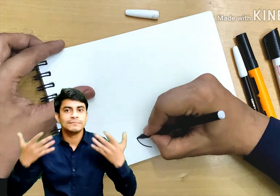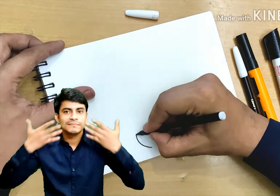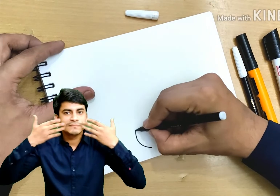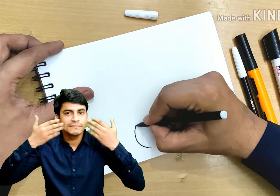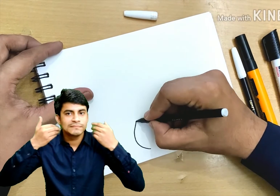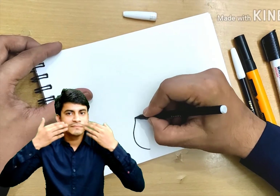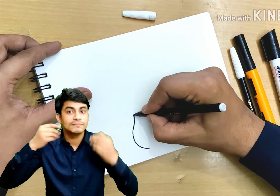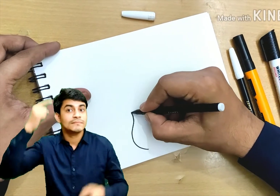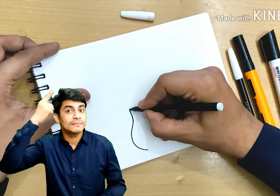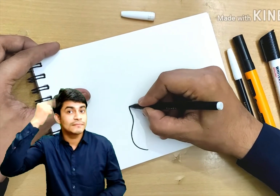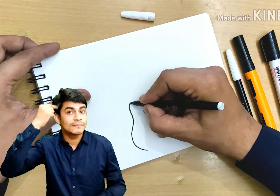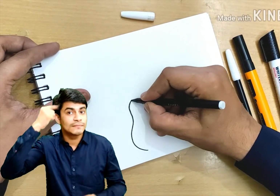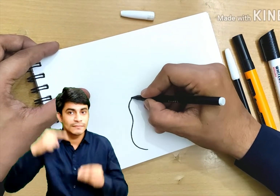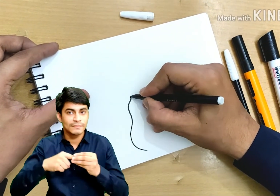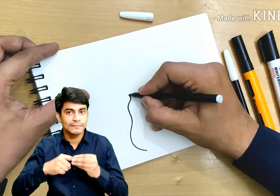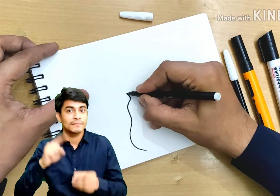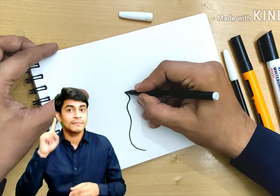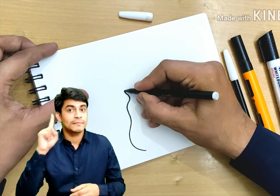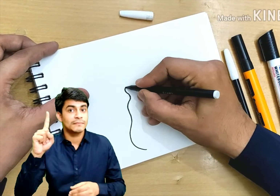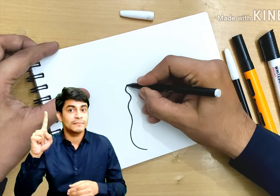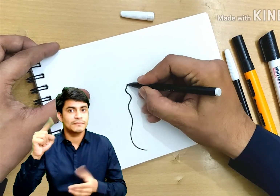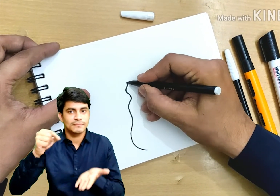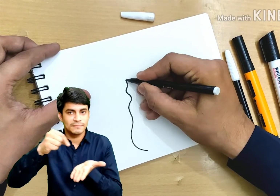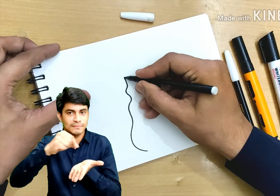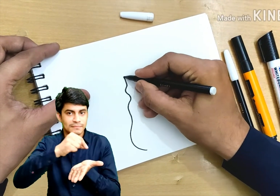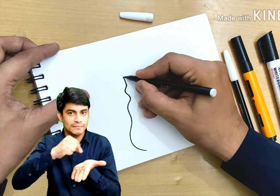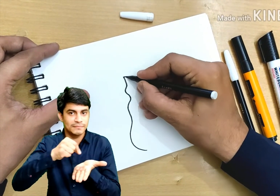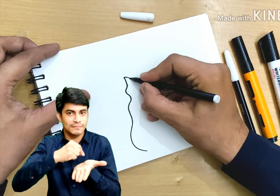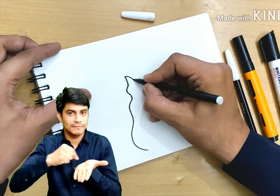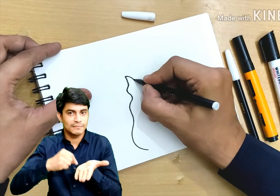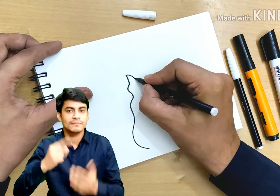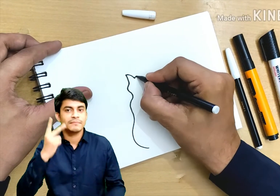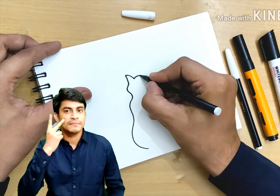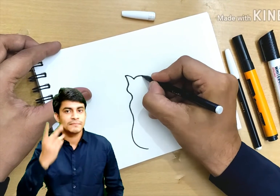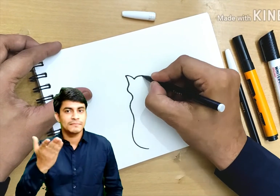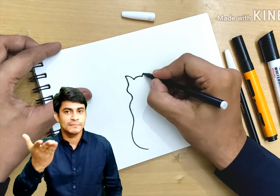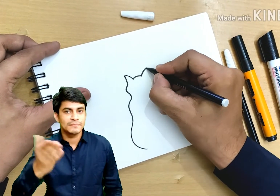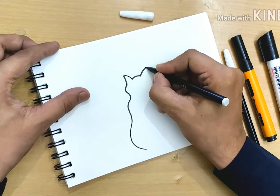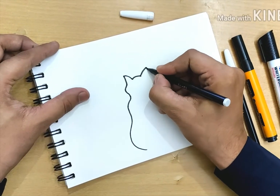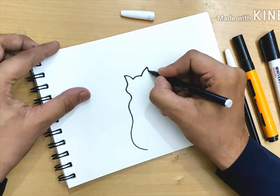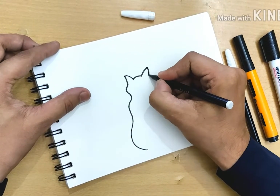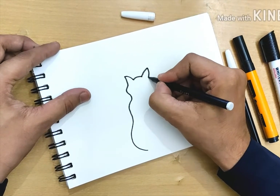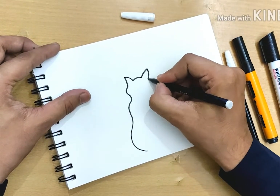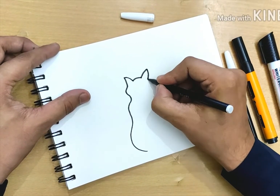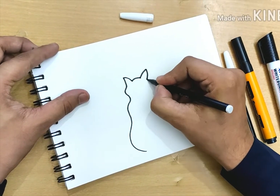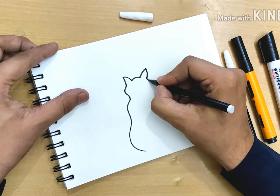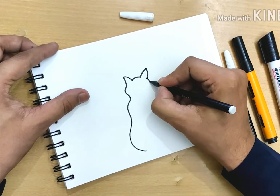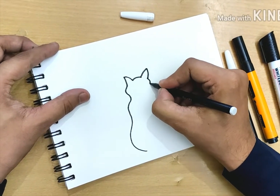Second image is a cat. Using a black pen - one line drawing.